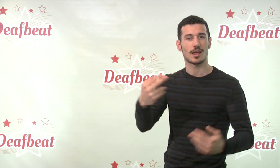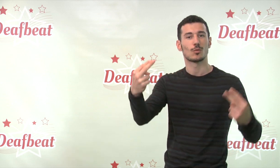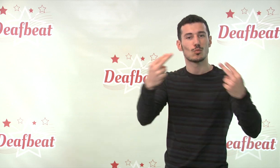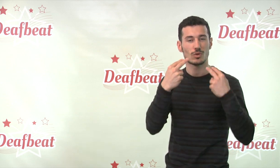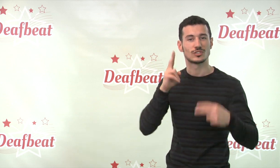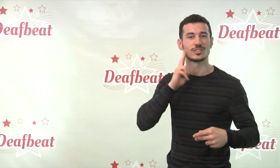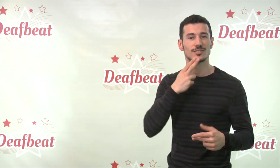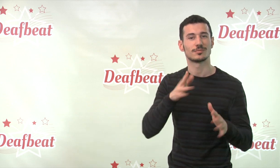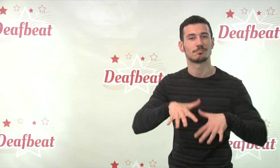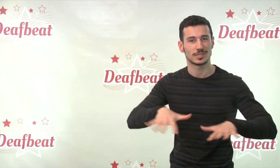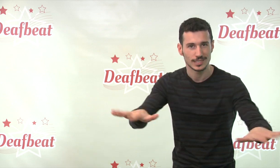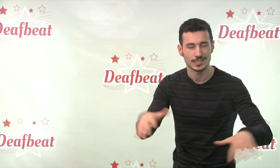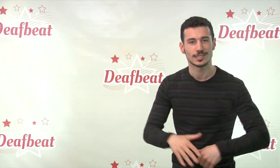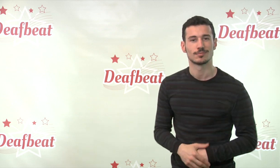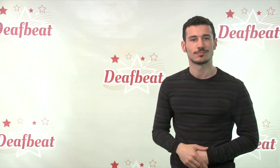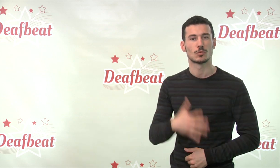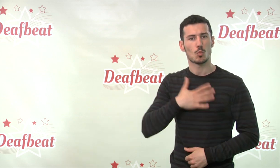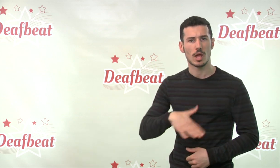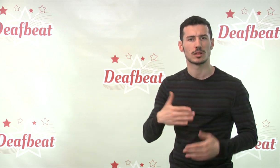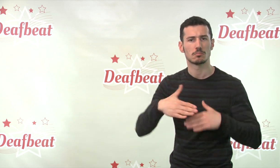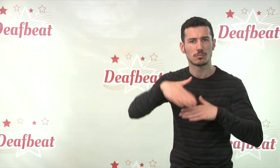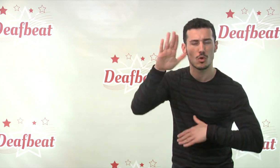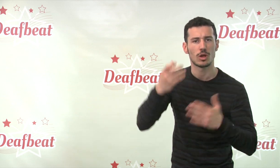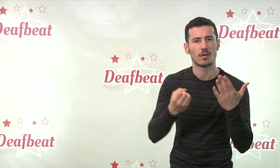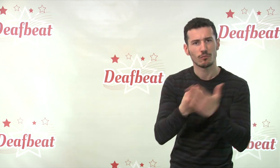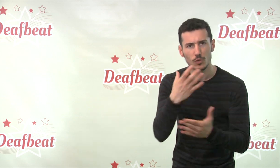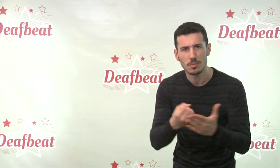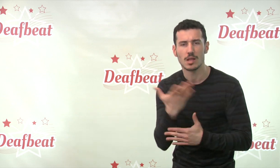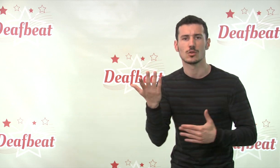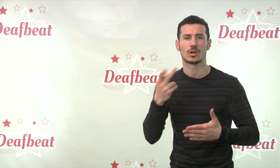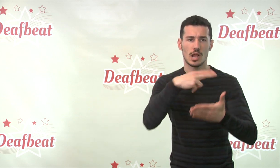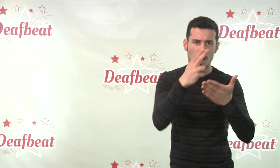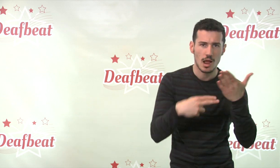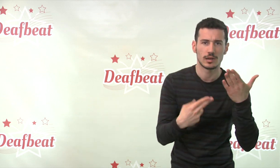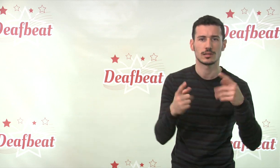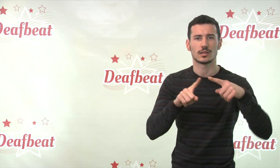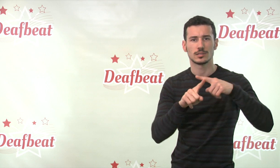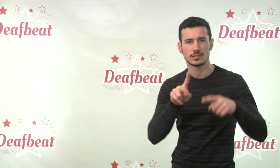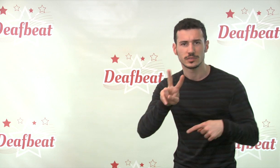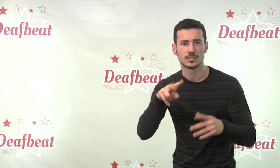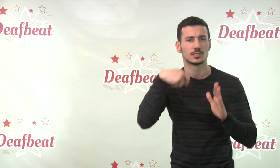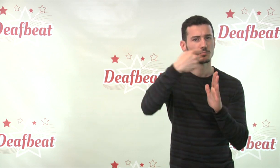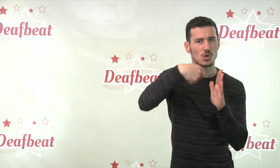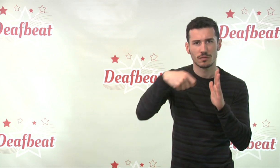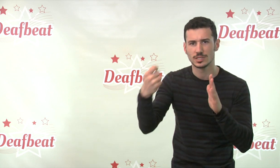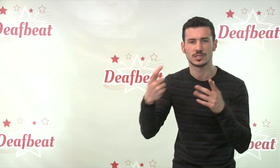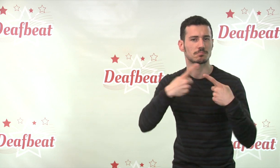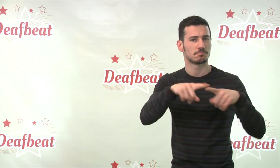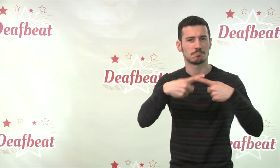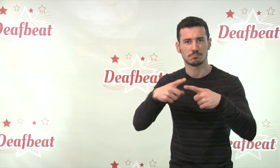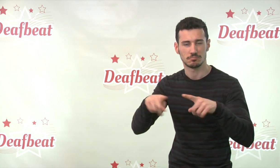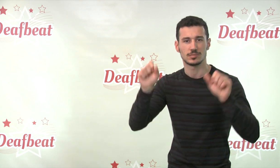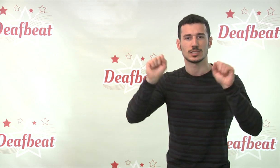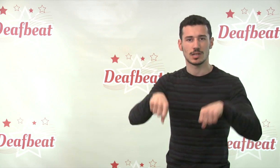Keep Deafbeat informative with vibes on Deaf arts, theater, film, television, digital media and Deaf culture.